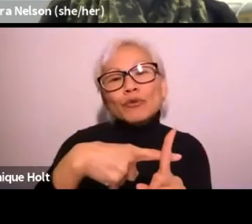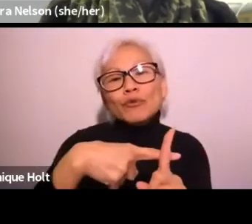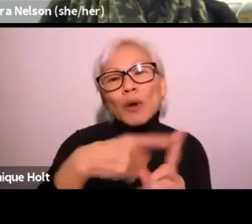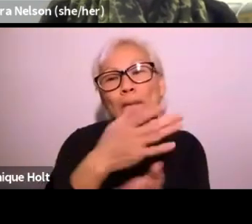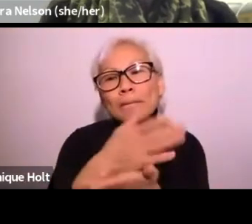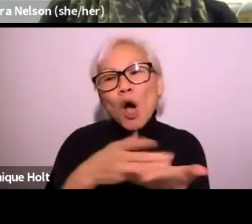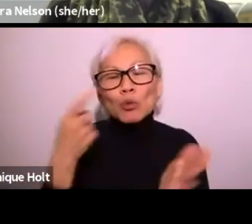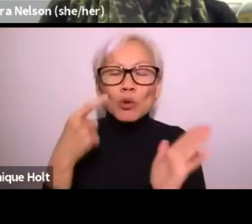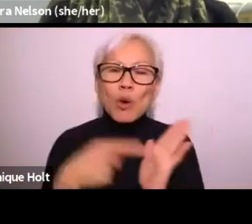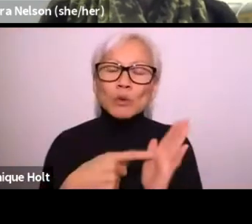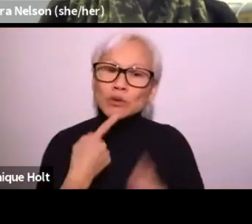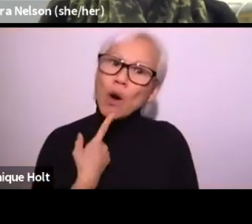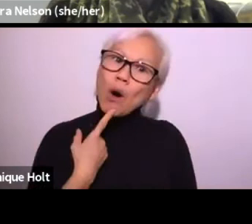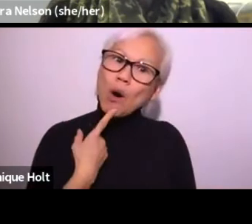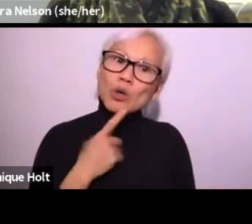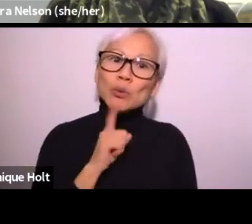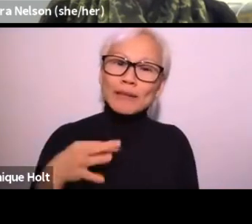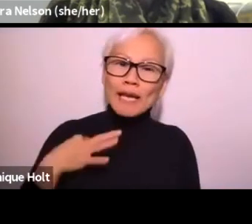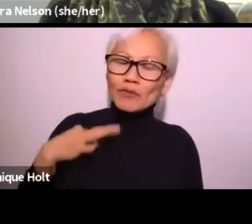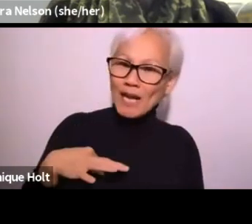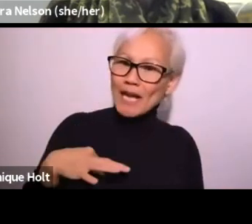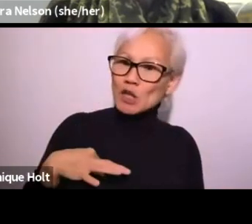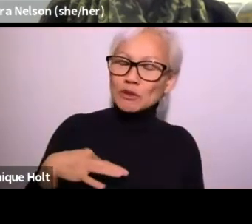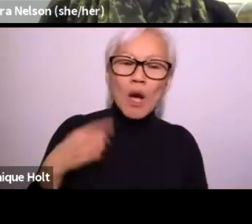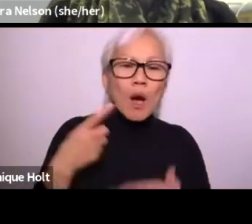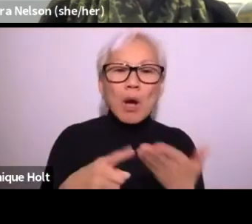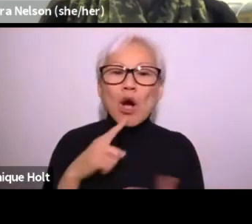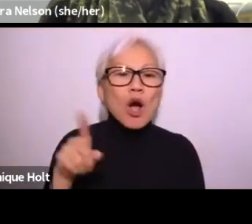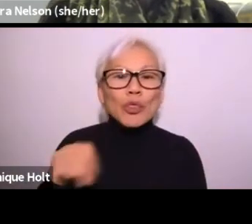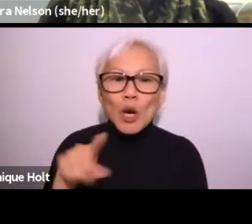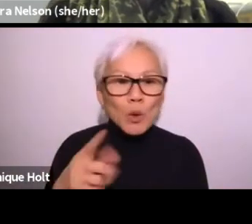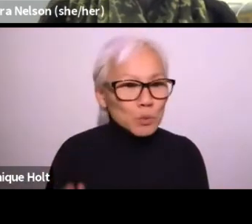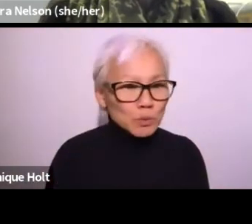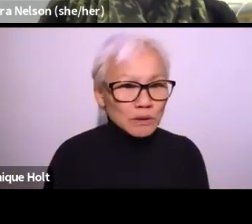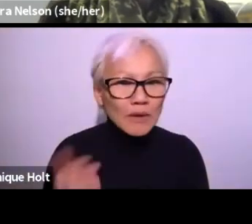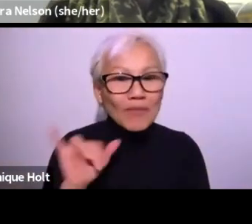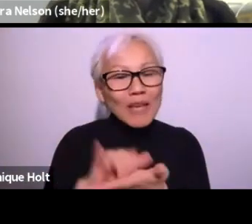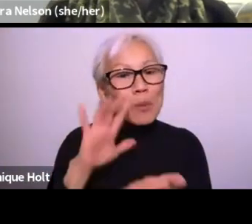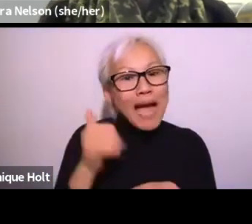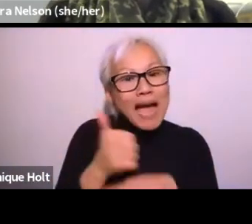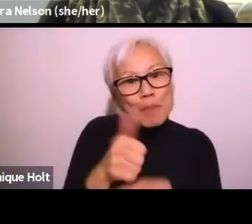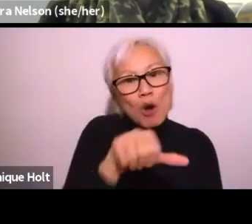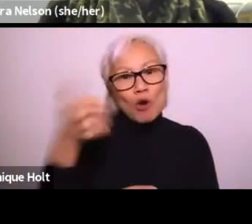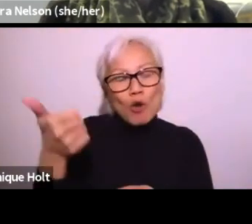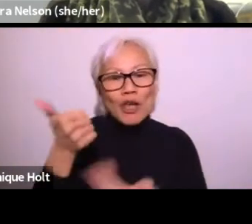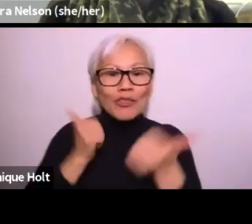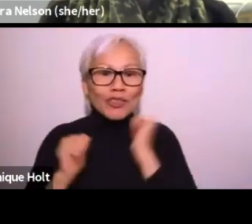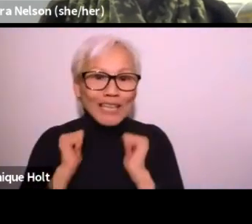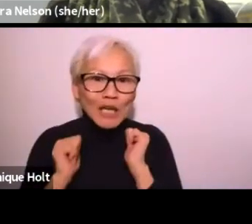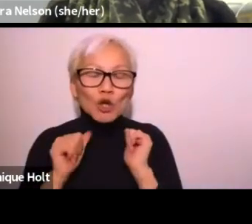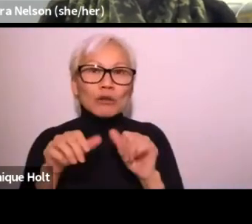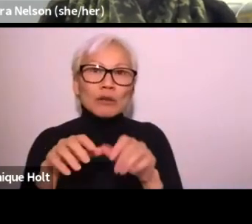What are the positives part that you notice that really was an advantage and what are those that will help